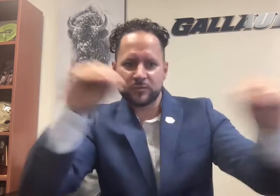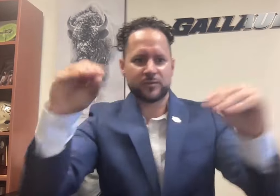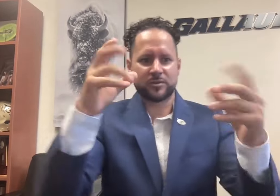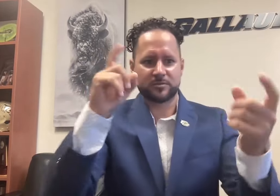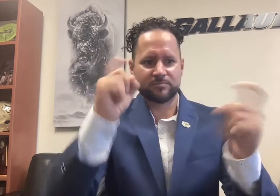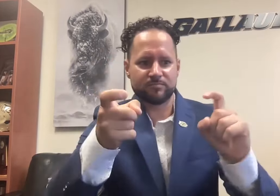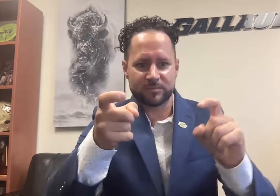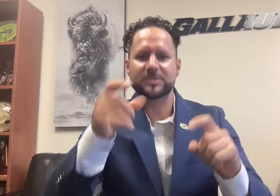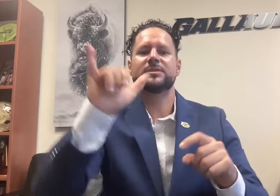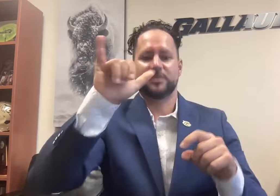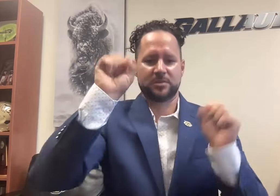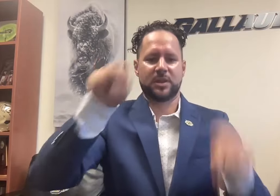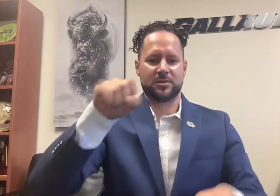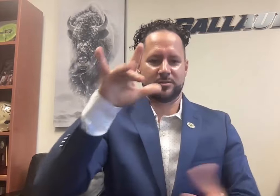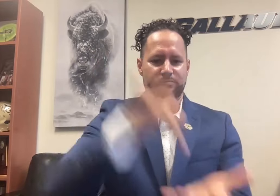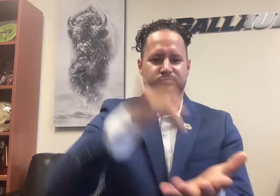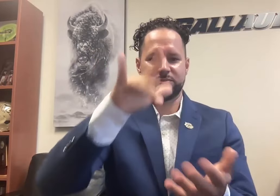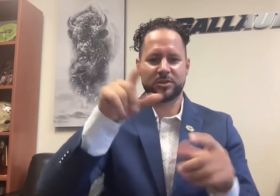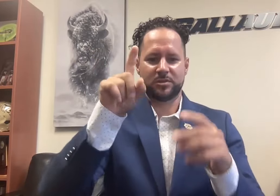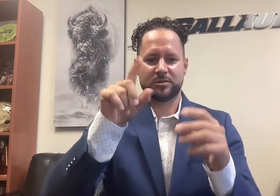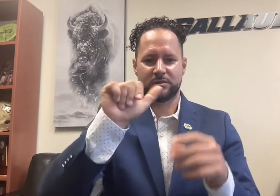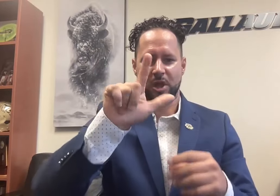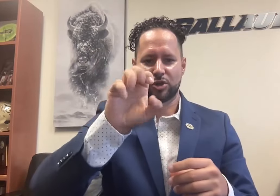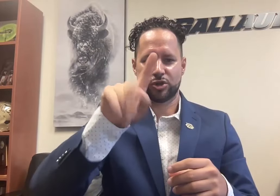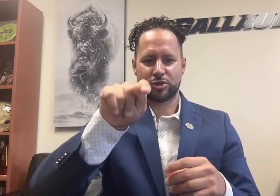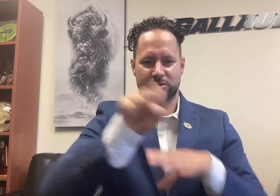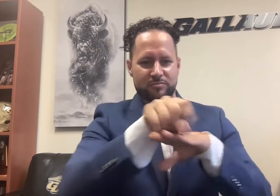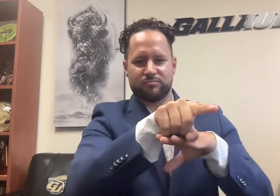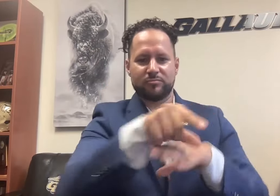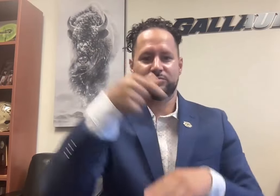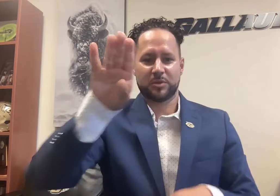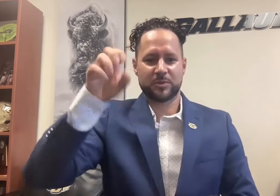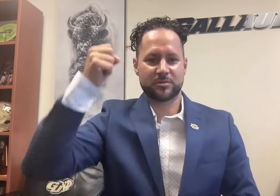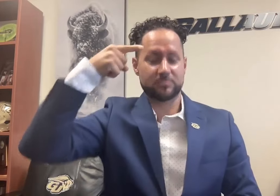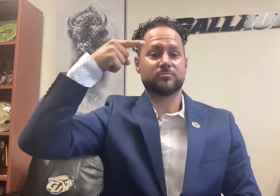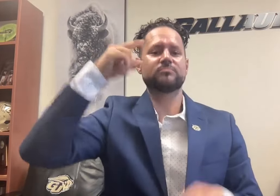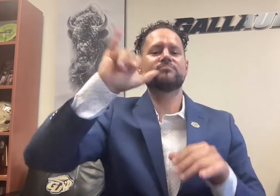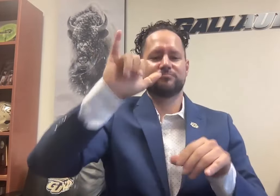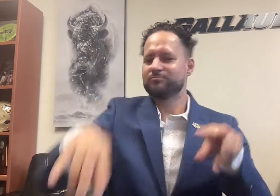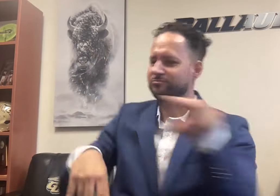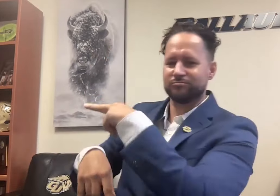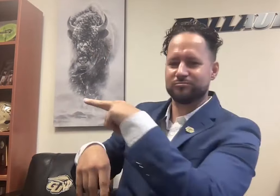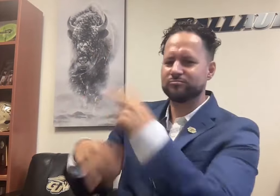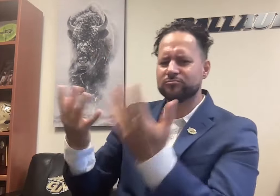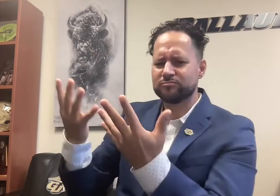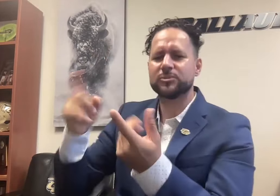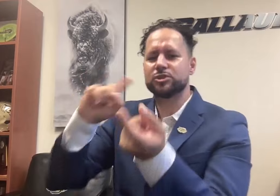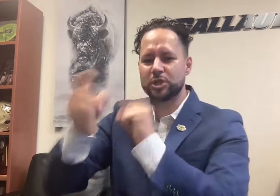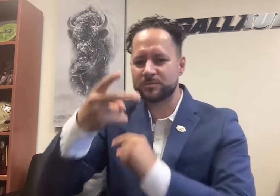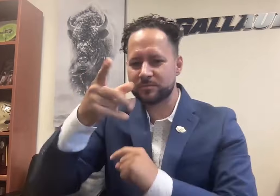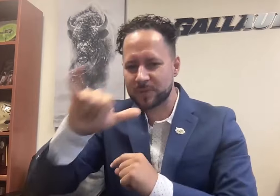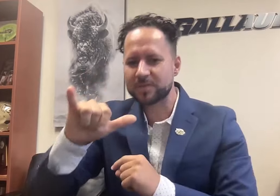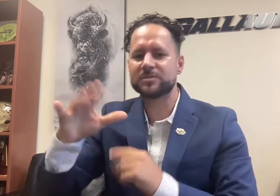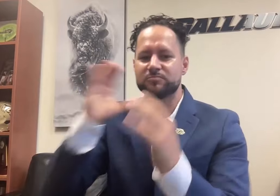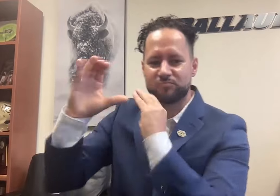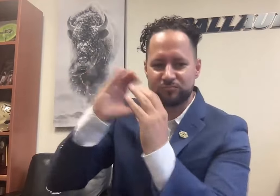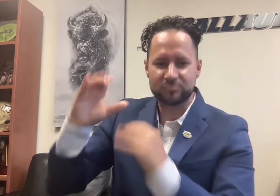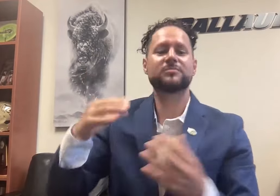he can alert the quarterback to look to the sideline, or switch to another play.